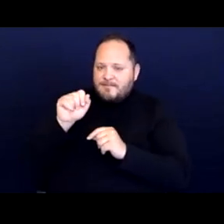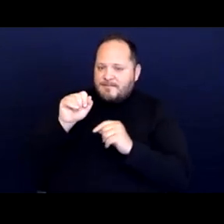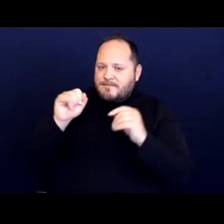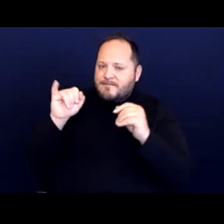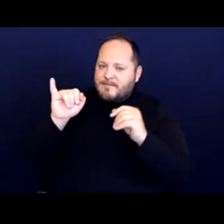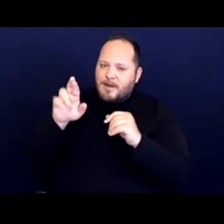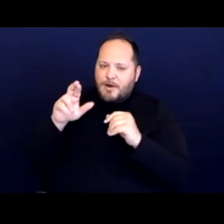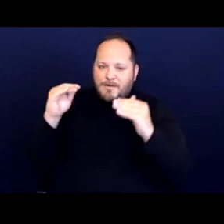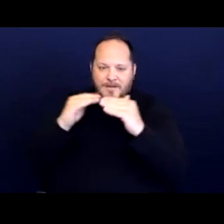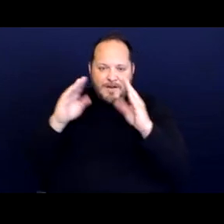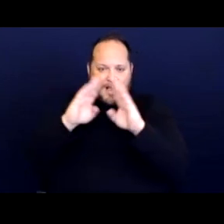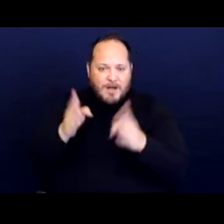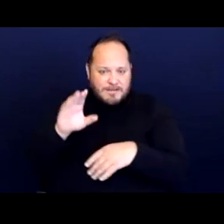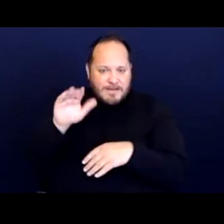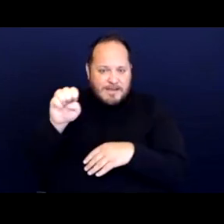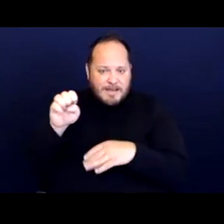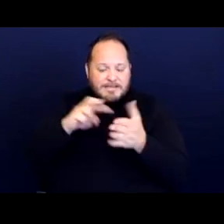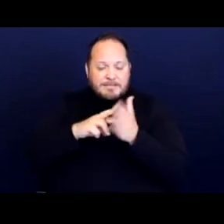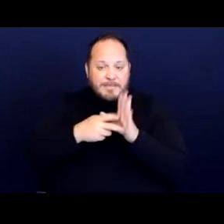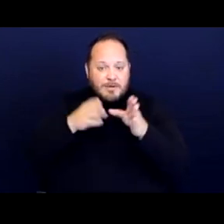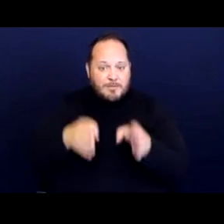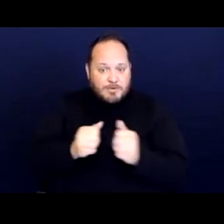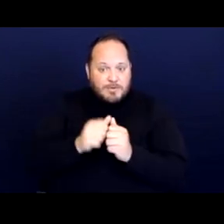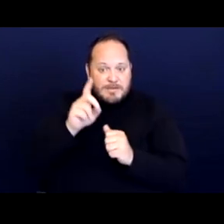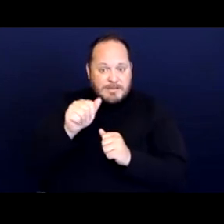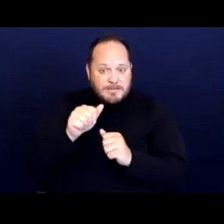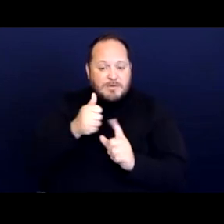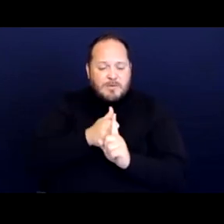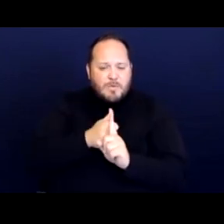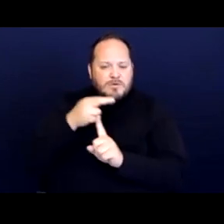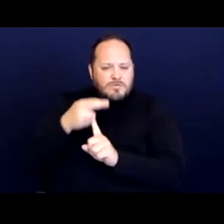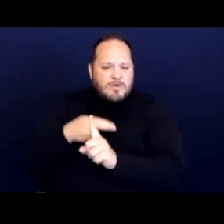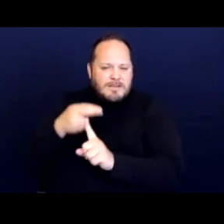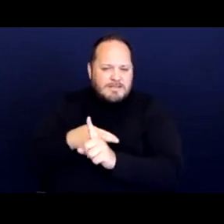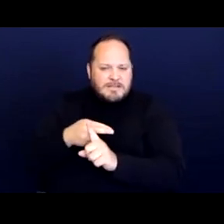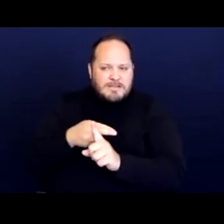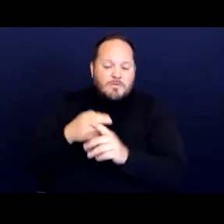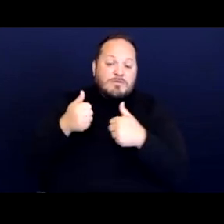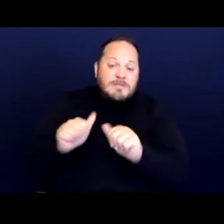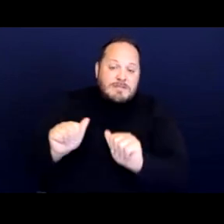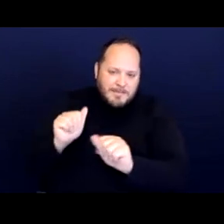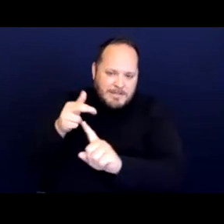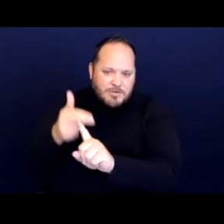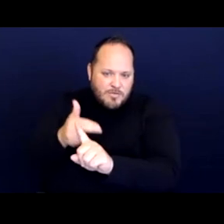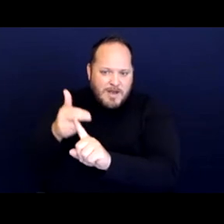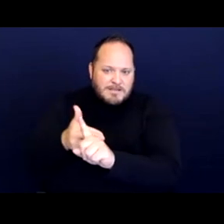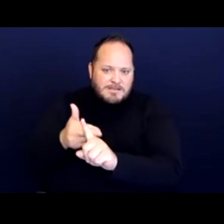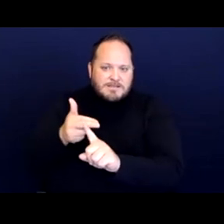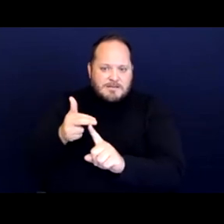And so a person with a disability was attempting to rent a unit,